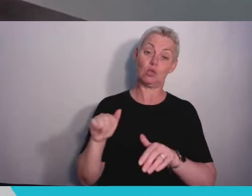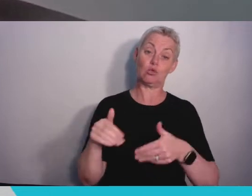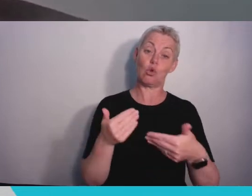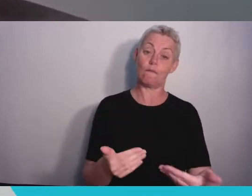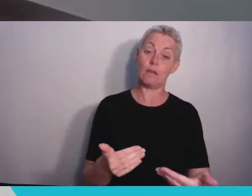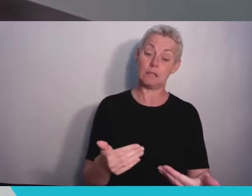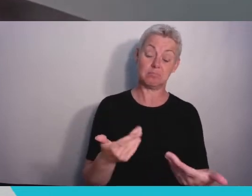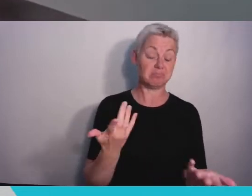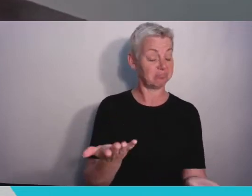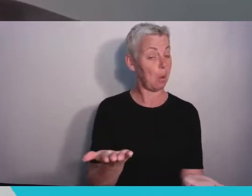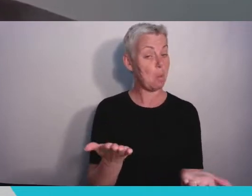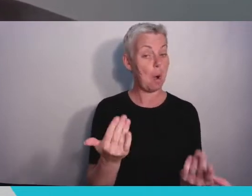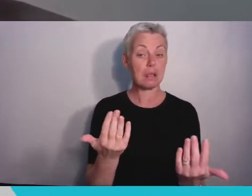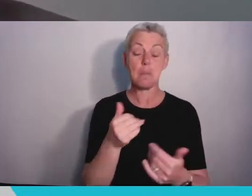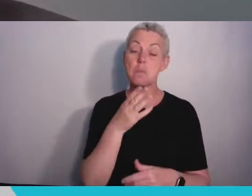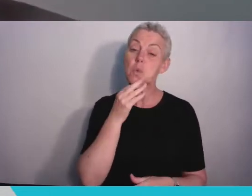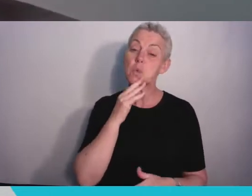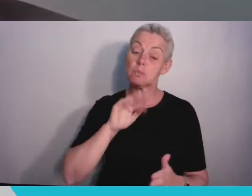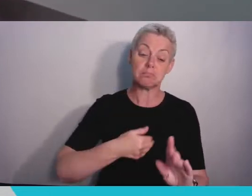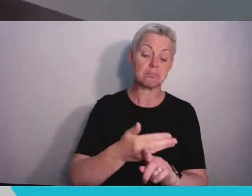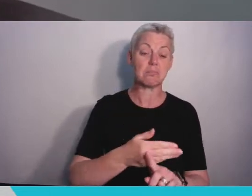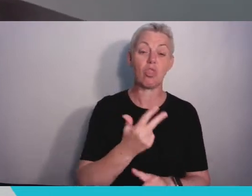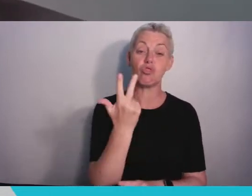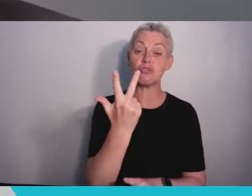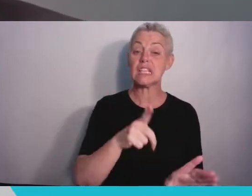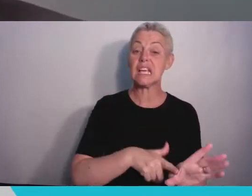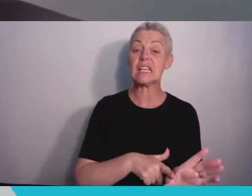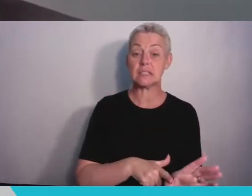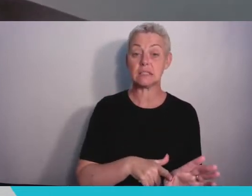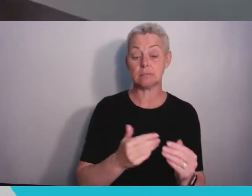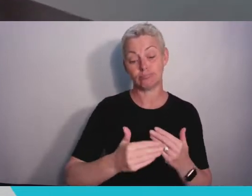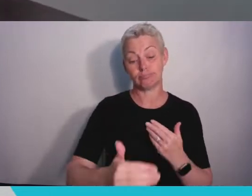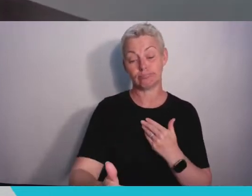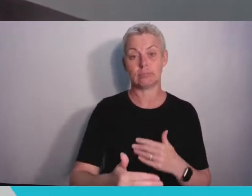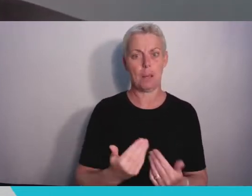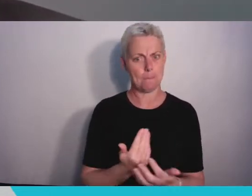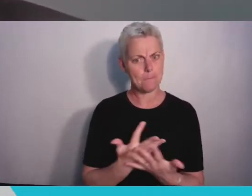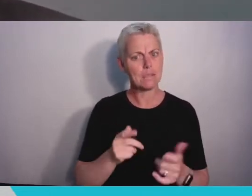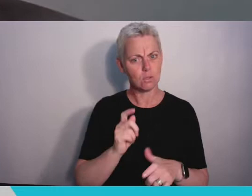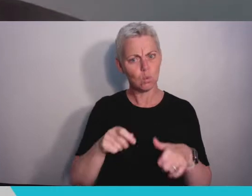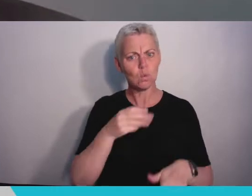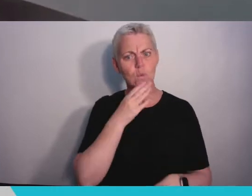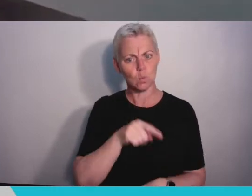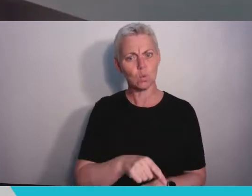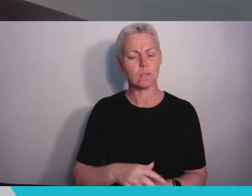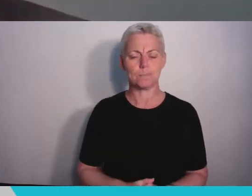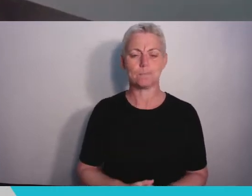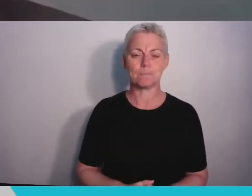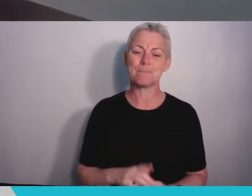many of our graduating students do that. So congratulations again, as I said earlier it